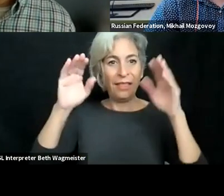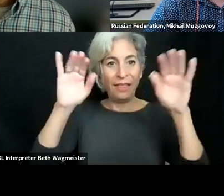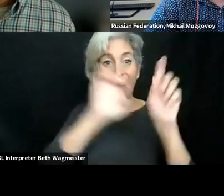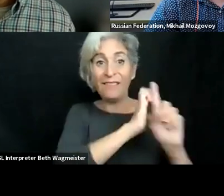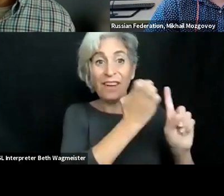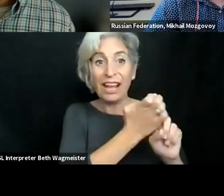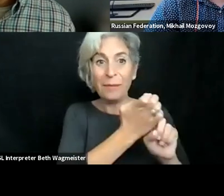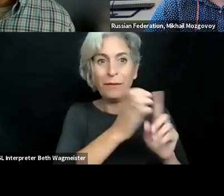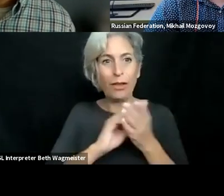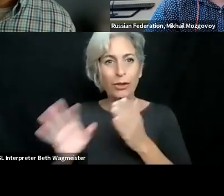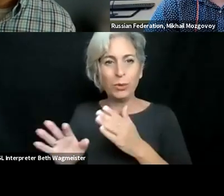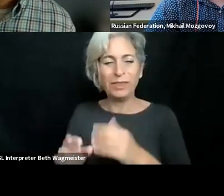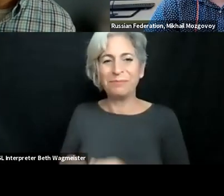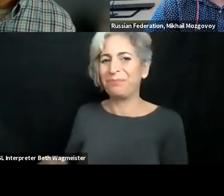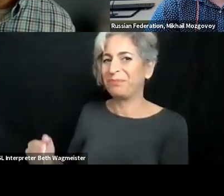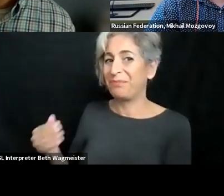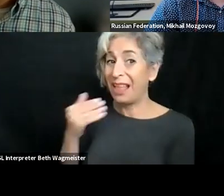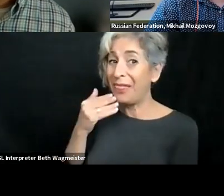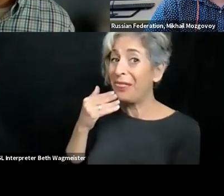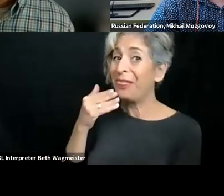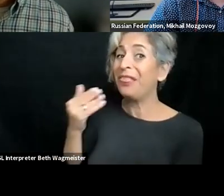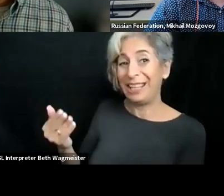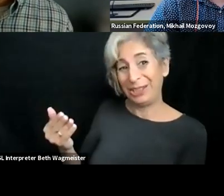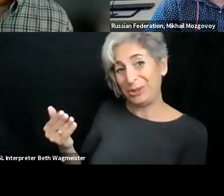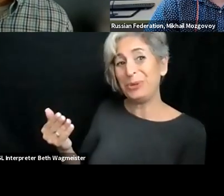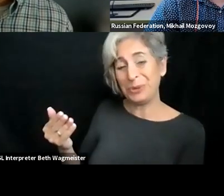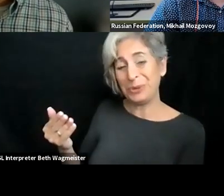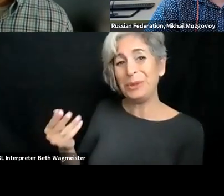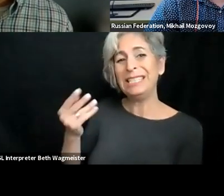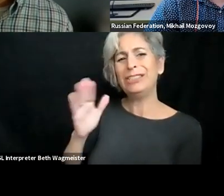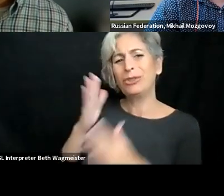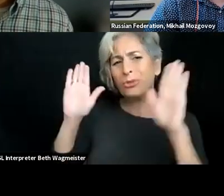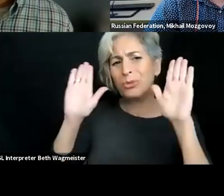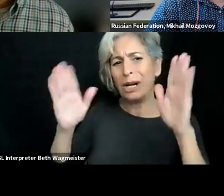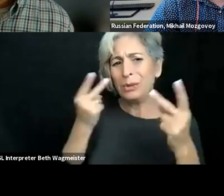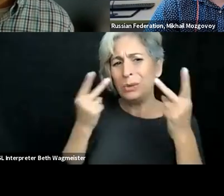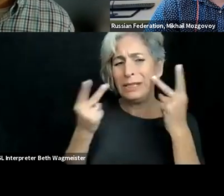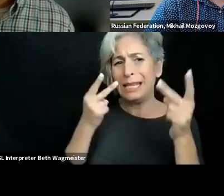look toward to better the teaching environment for our students. Than k you